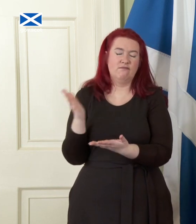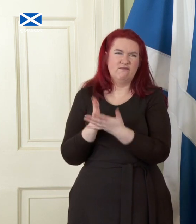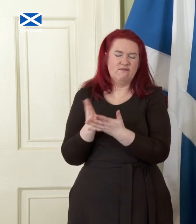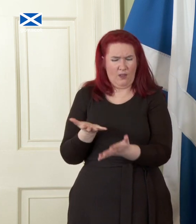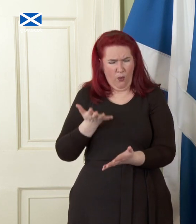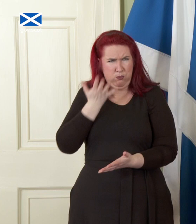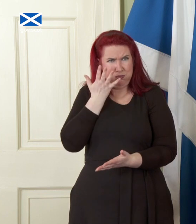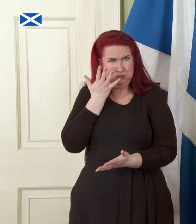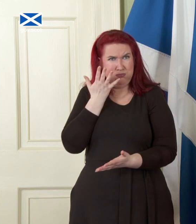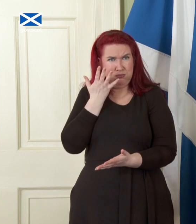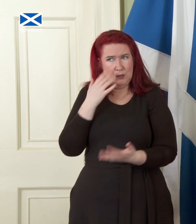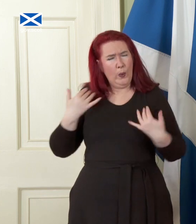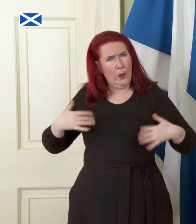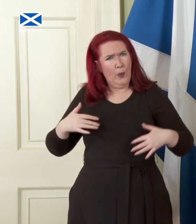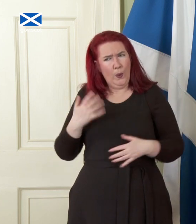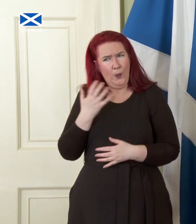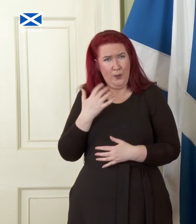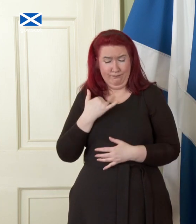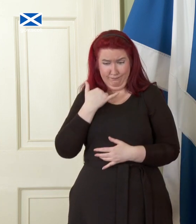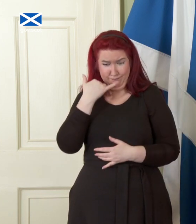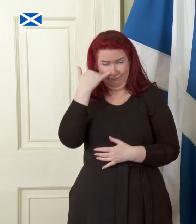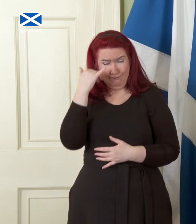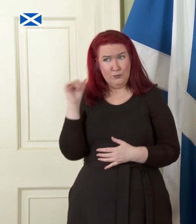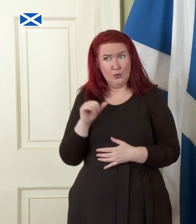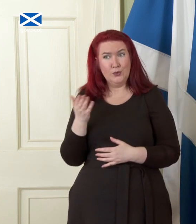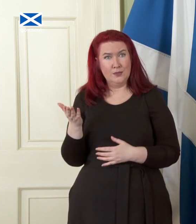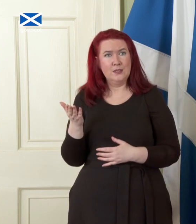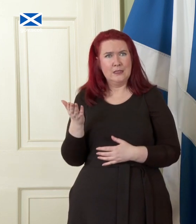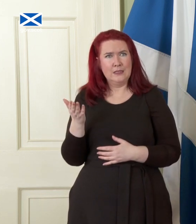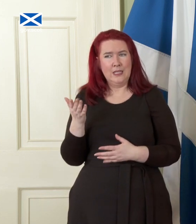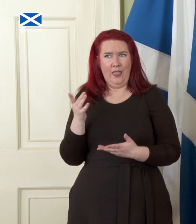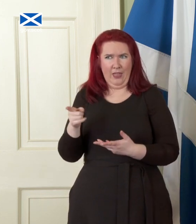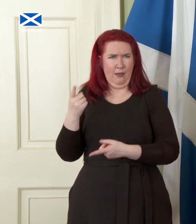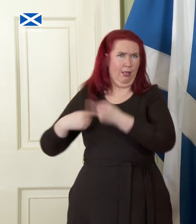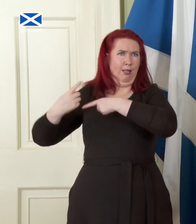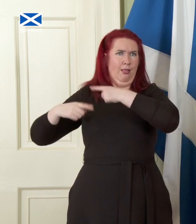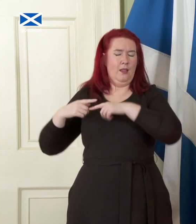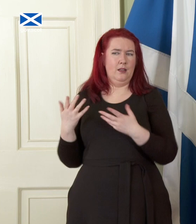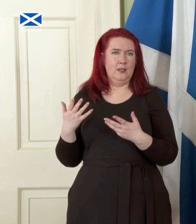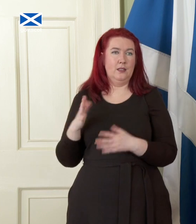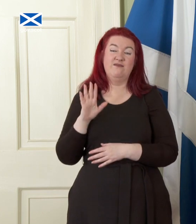quite unprecedented way in terms of the climb down. I think the sooner this Prime Minister,